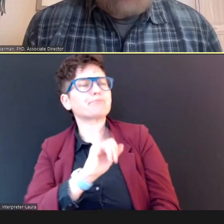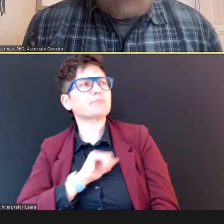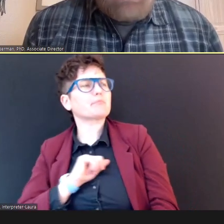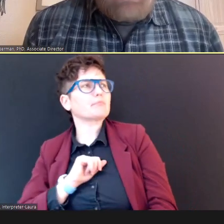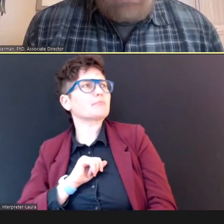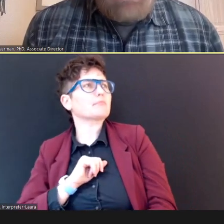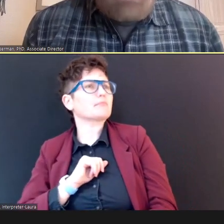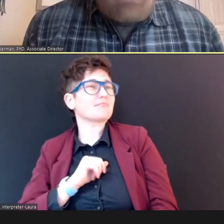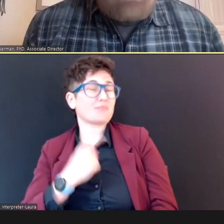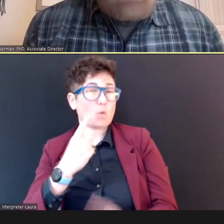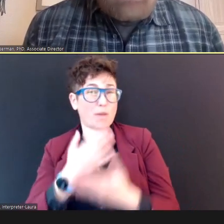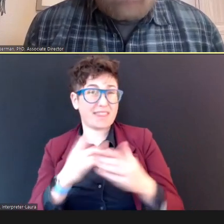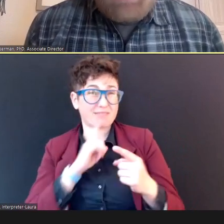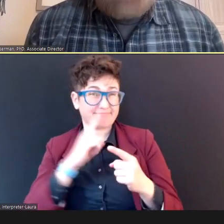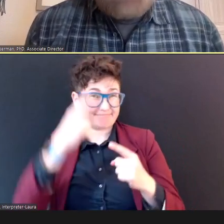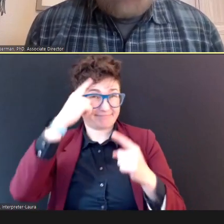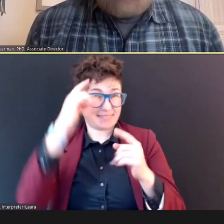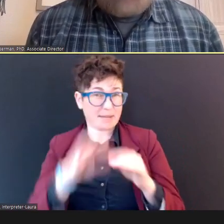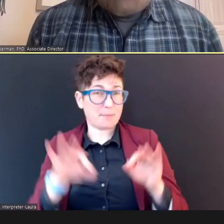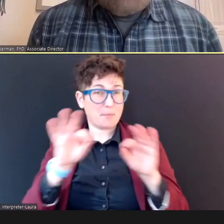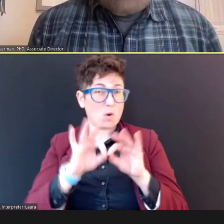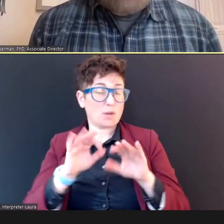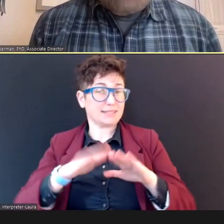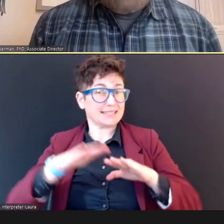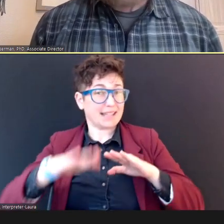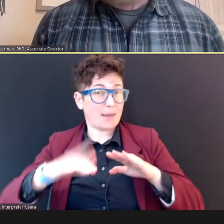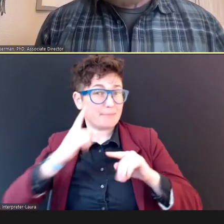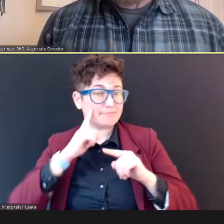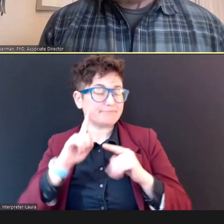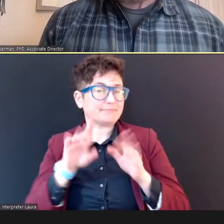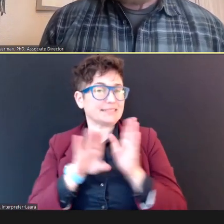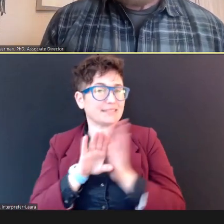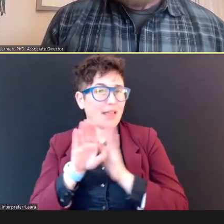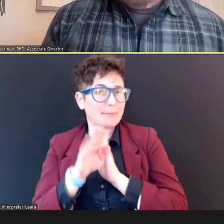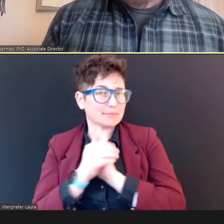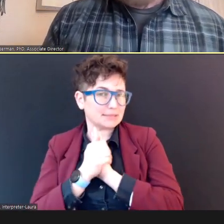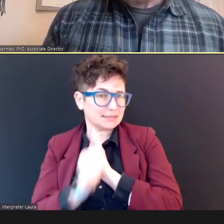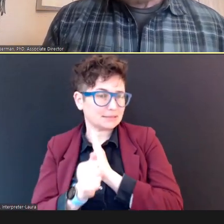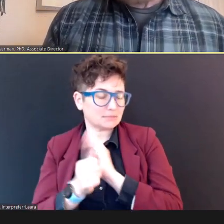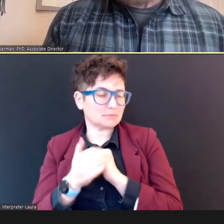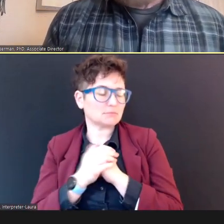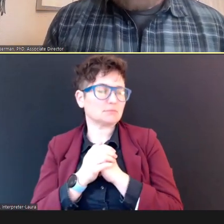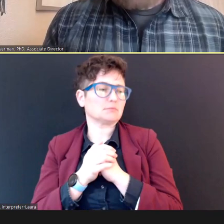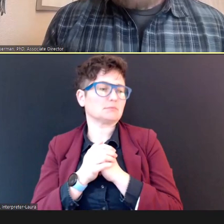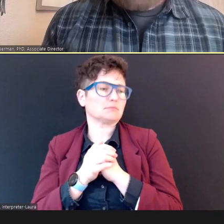important step, in developing our skills -- is to spend time